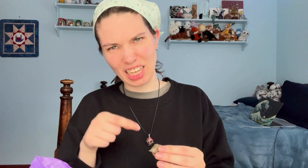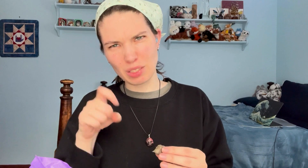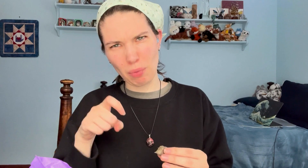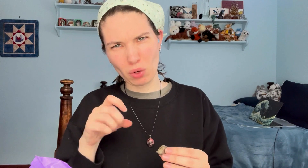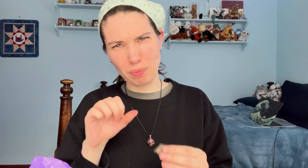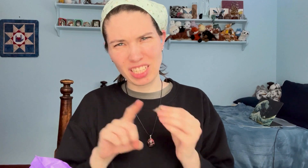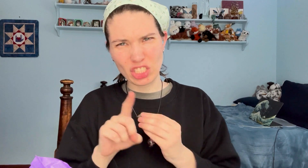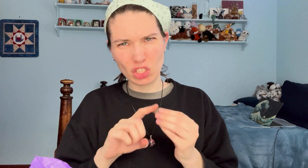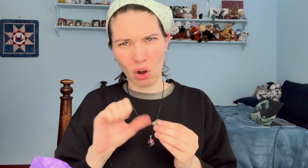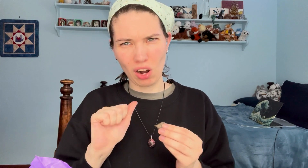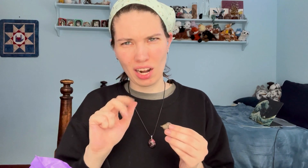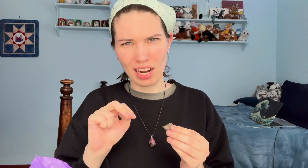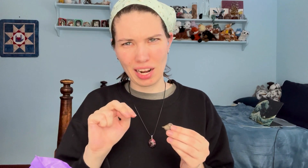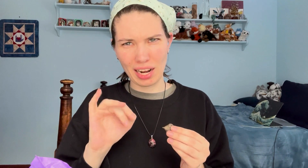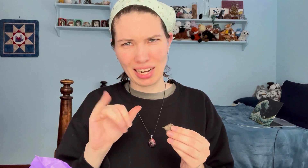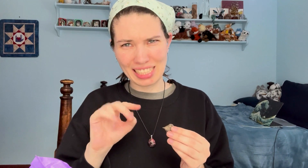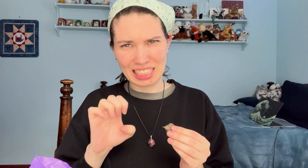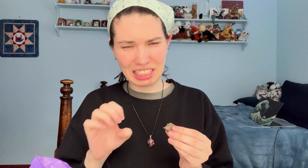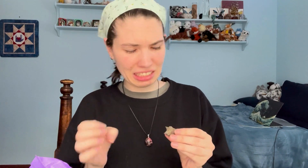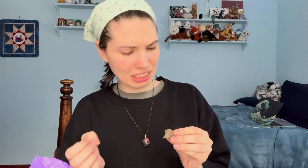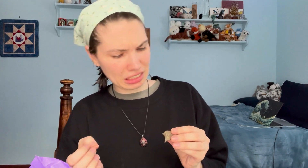Is this supposed to be a star anise??